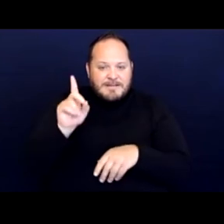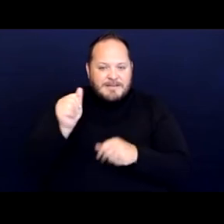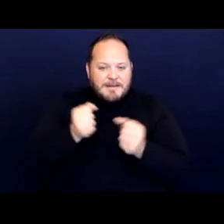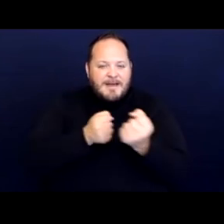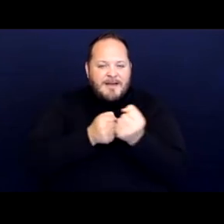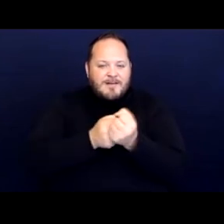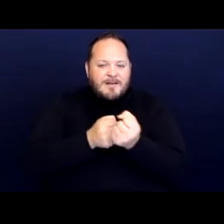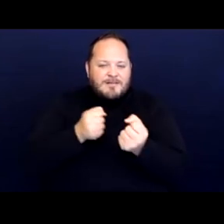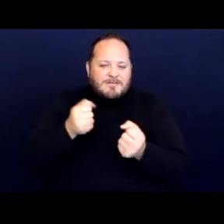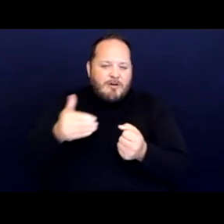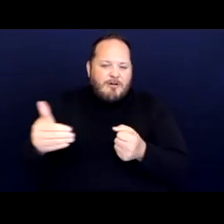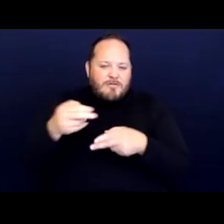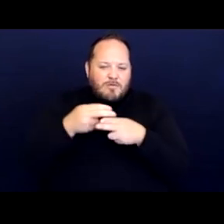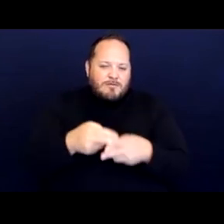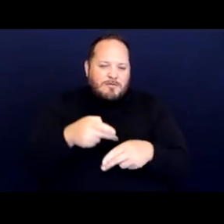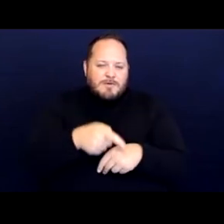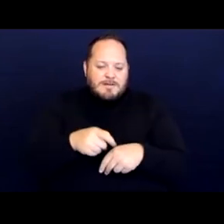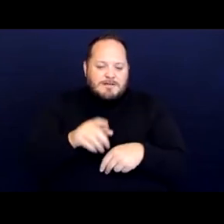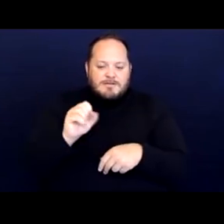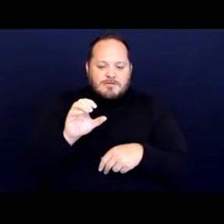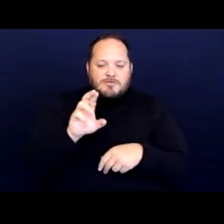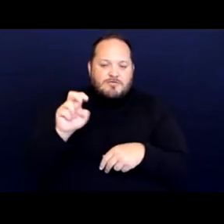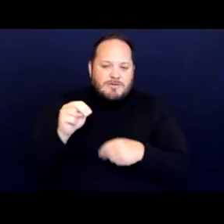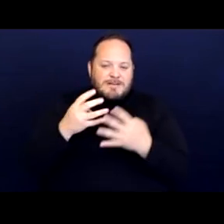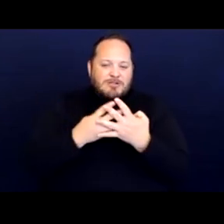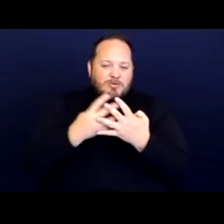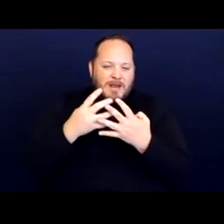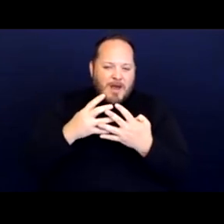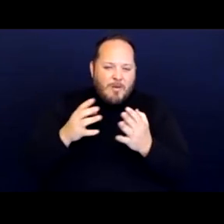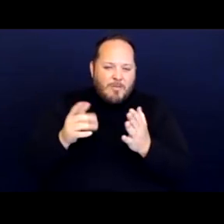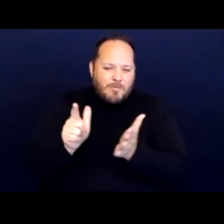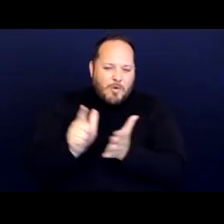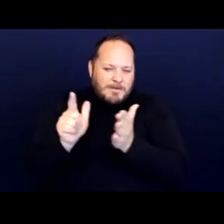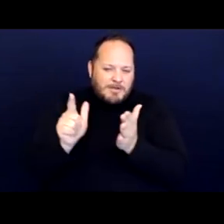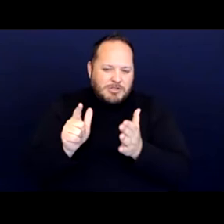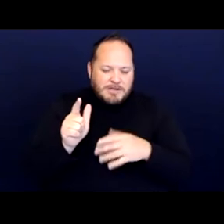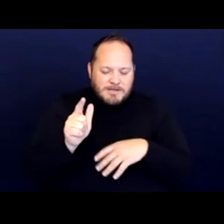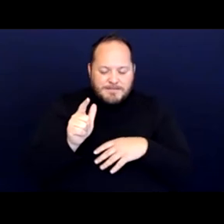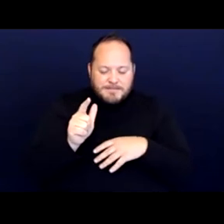to as the screen out prohibition. And so essentially a public entity